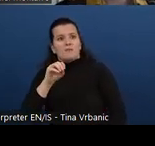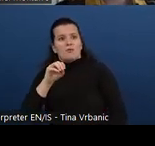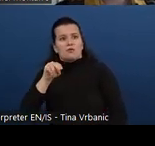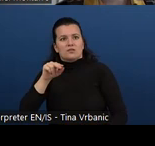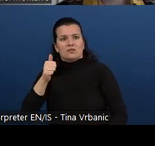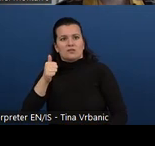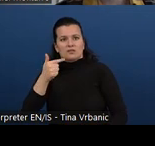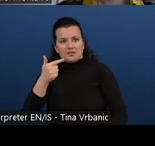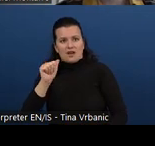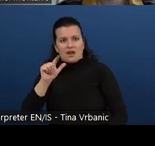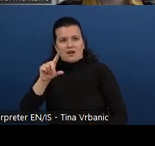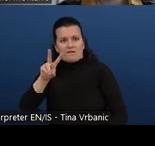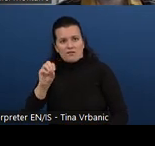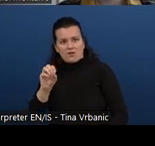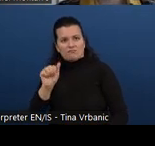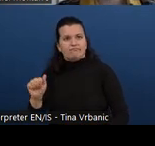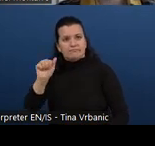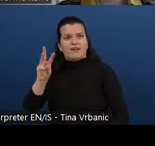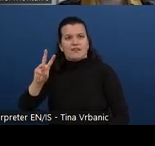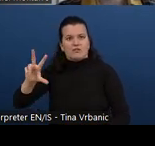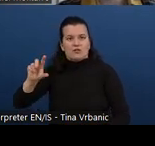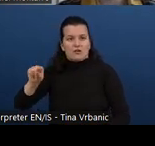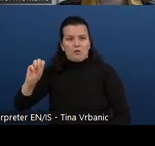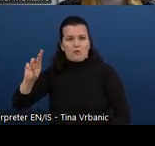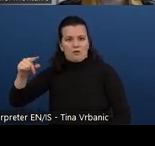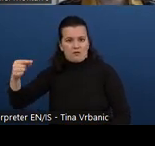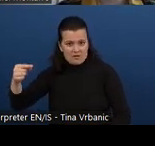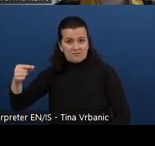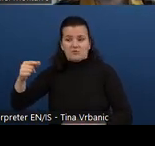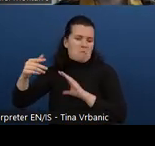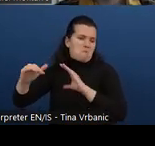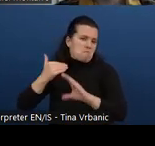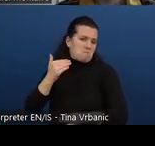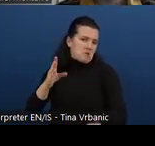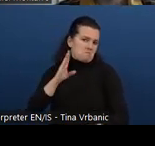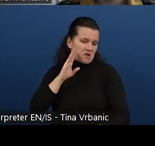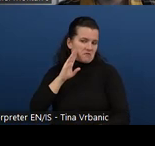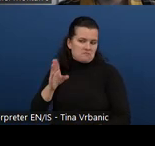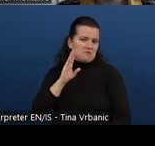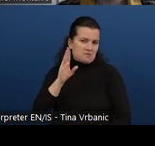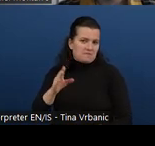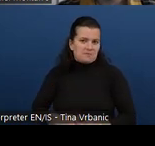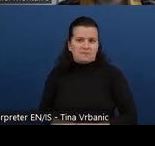Thank you so much. And yeah, I'm open now for your questions or comments. Thank you, Daniel.